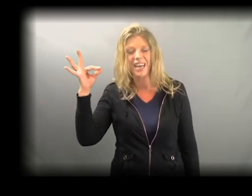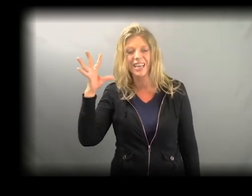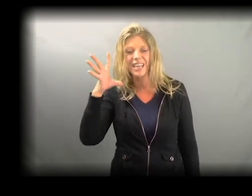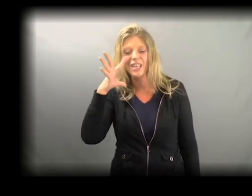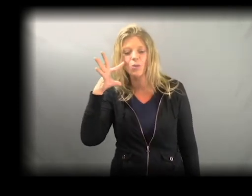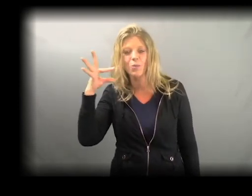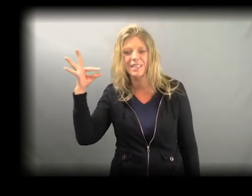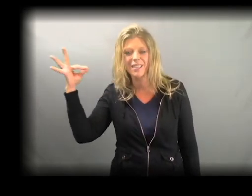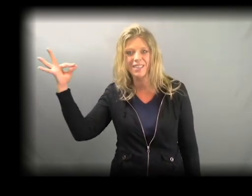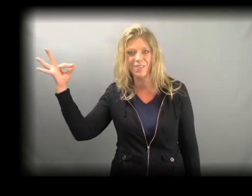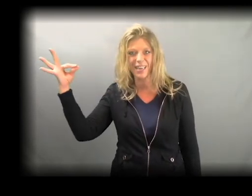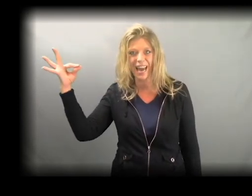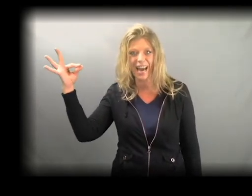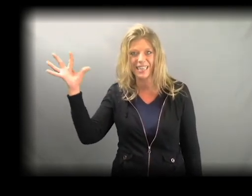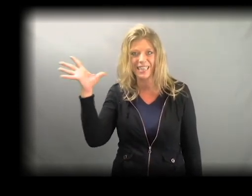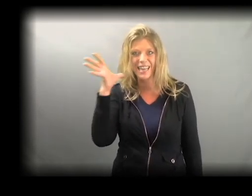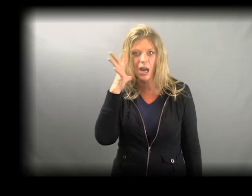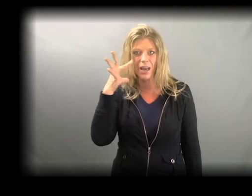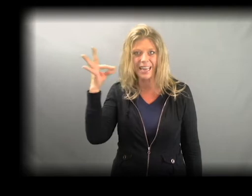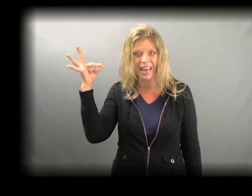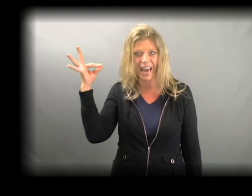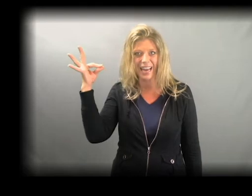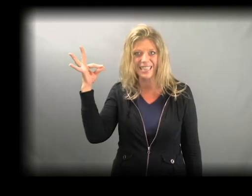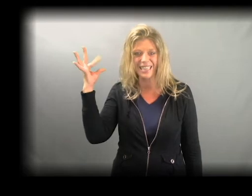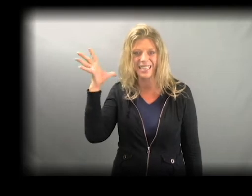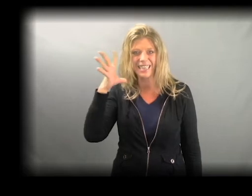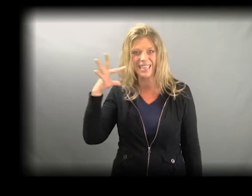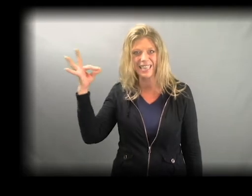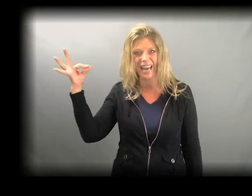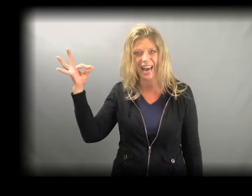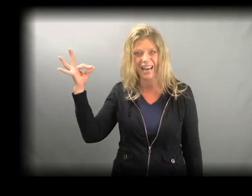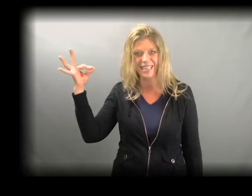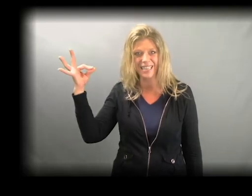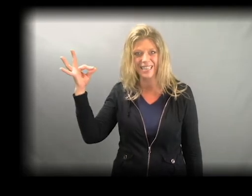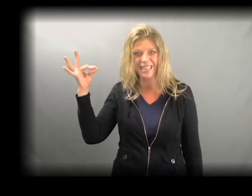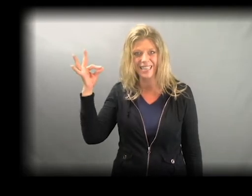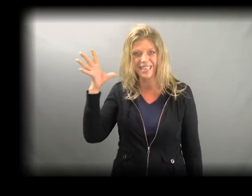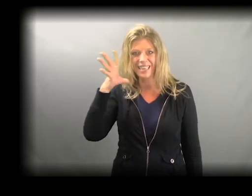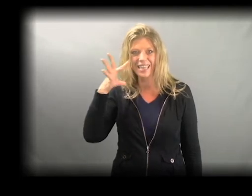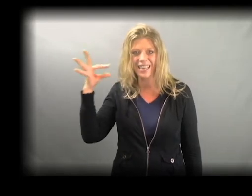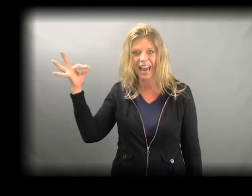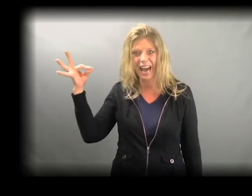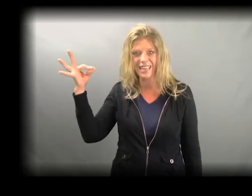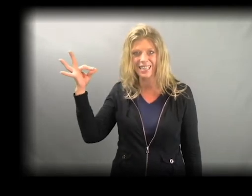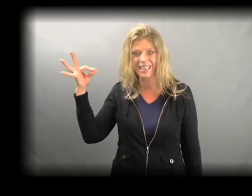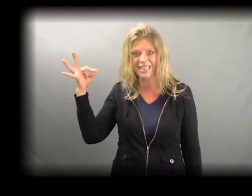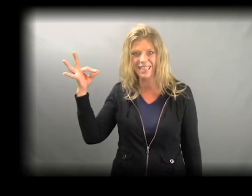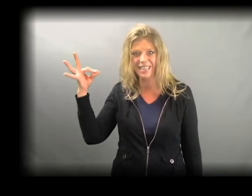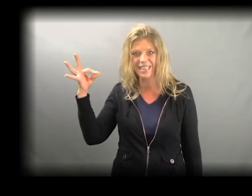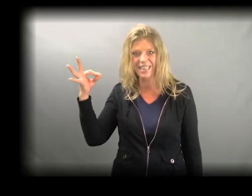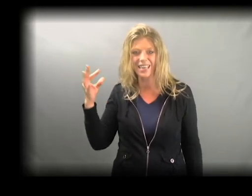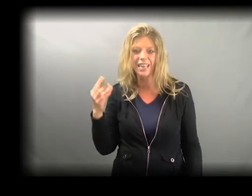Kind of like the whiskers of a cat. CAT